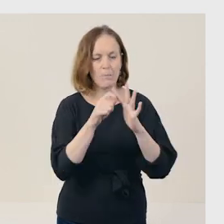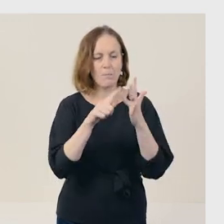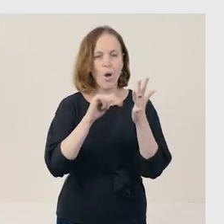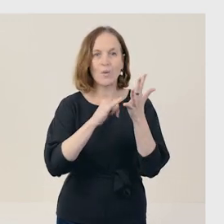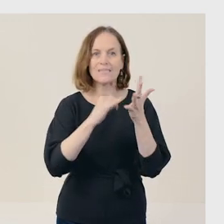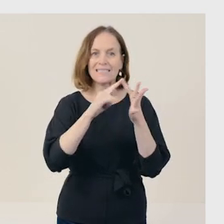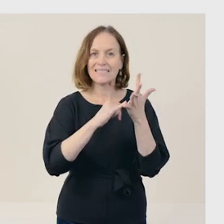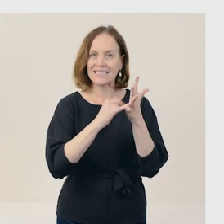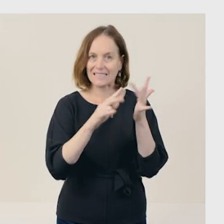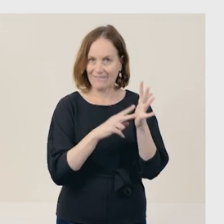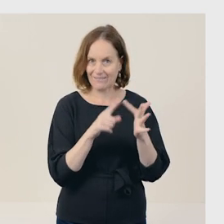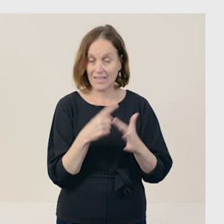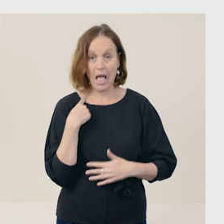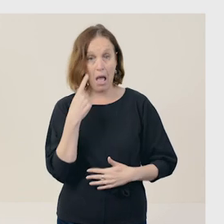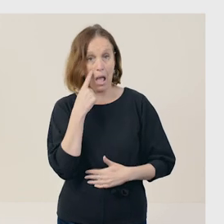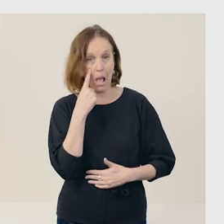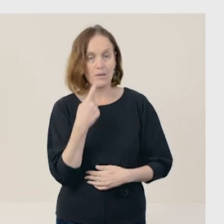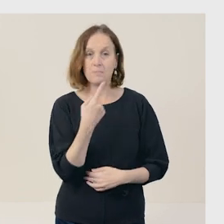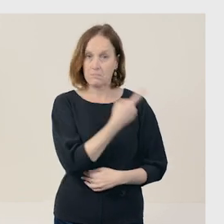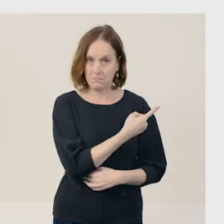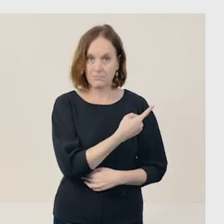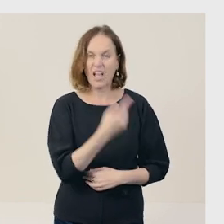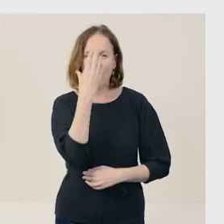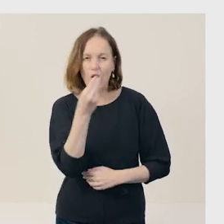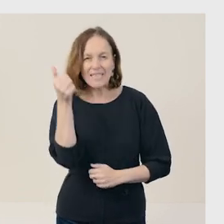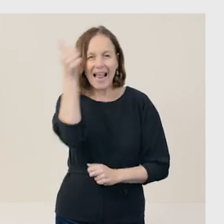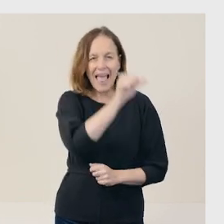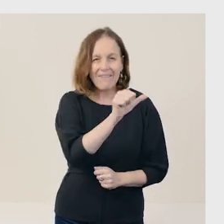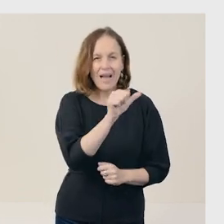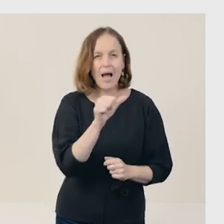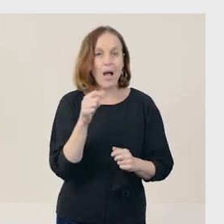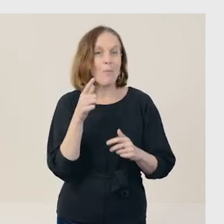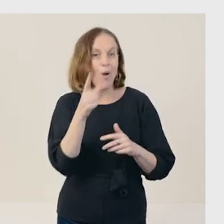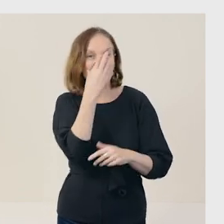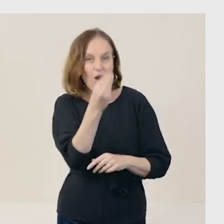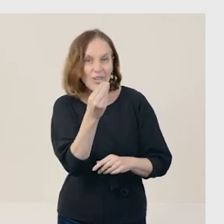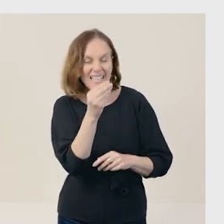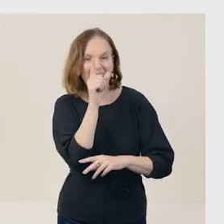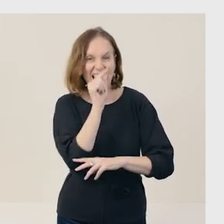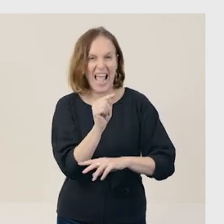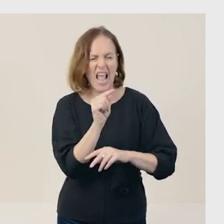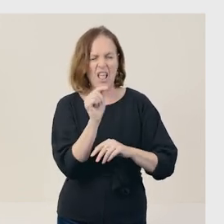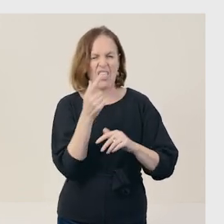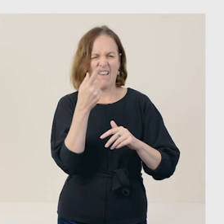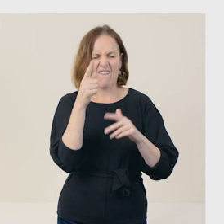Have a look at this sentence: Foxes are clever, because the foxes can use the foxes' bushy tails,